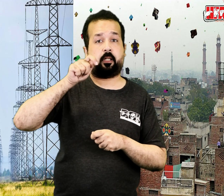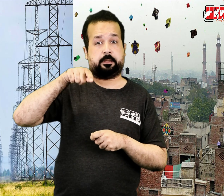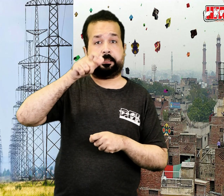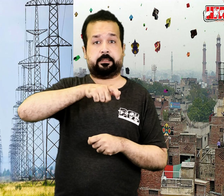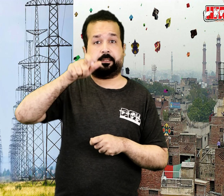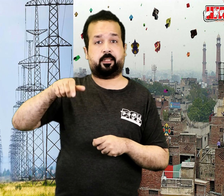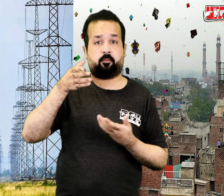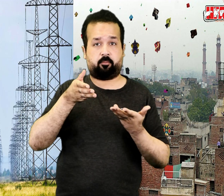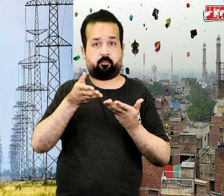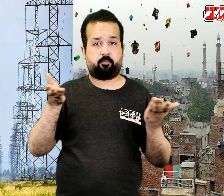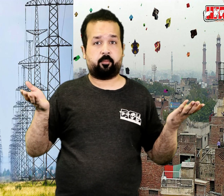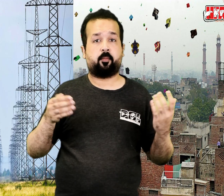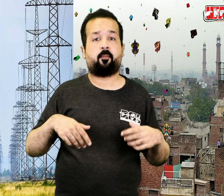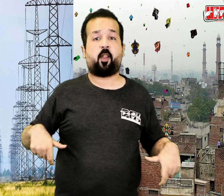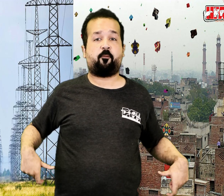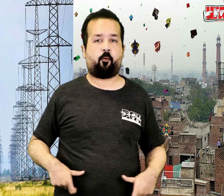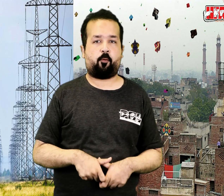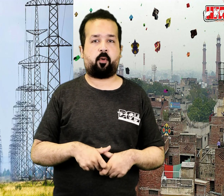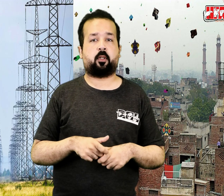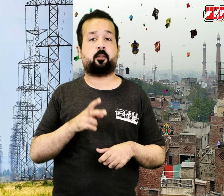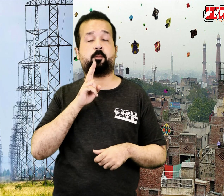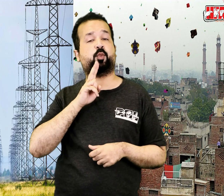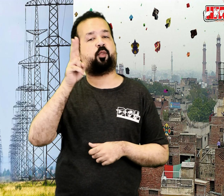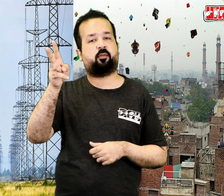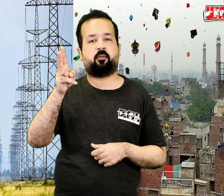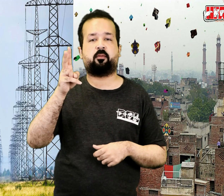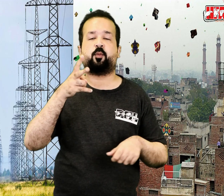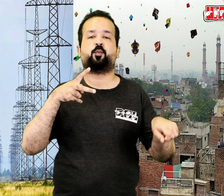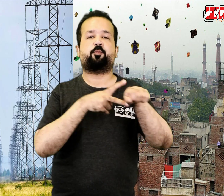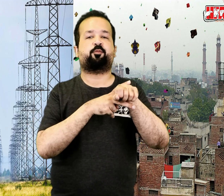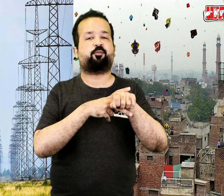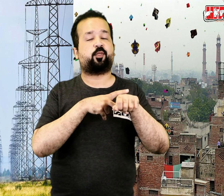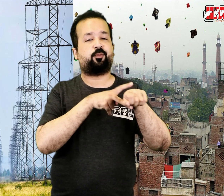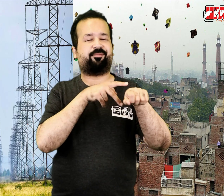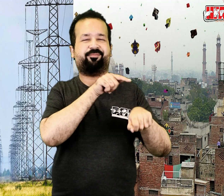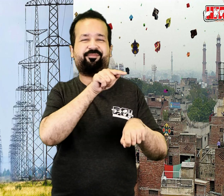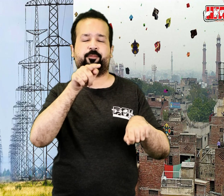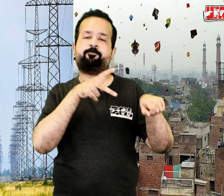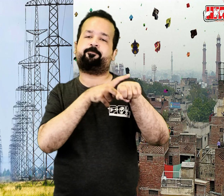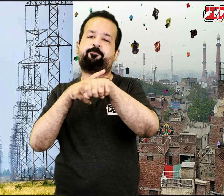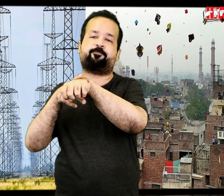Police will be informed about kite fliers.